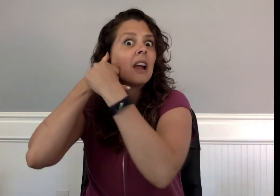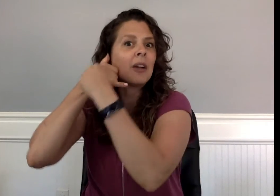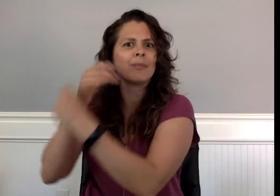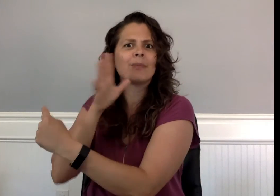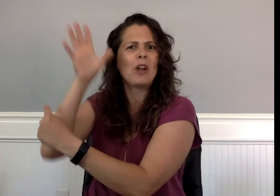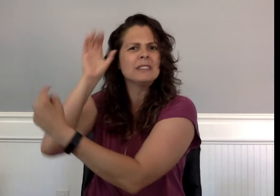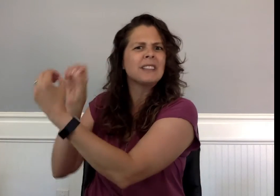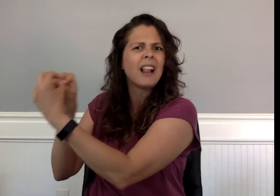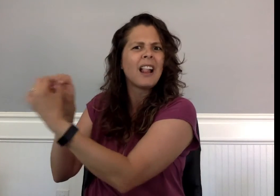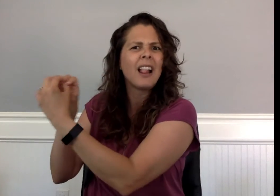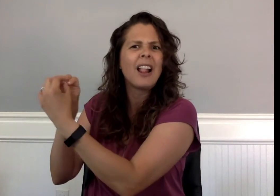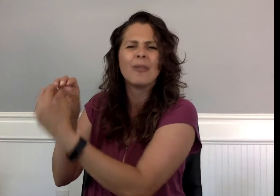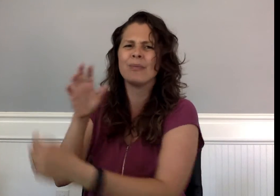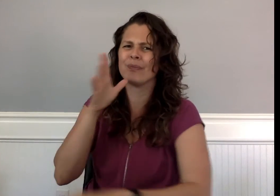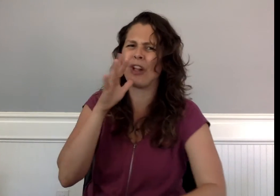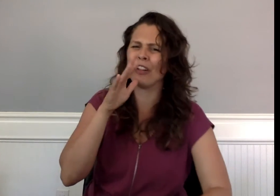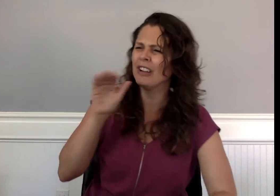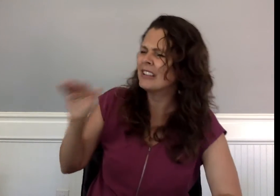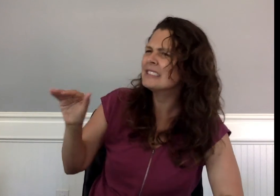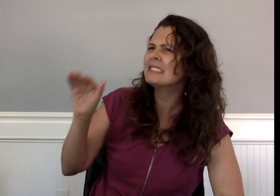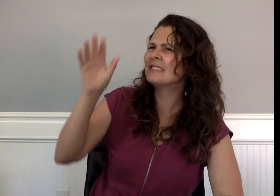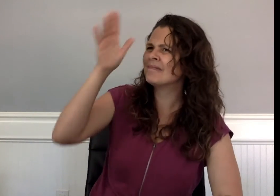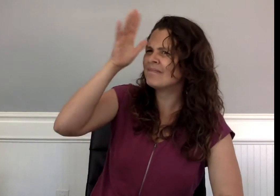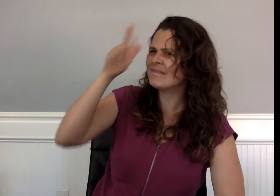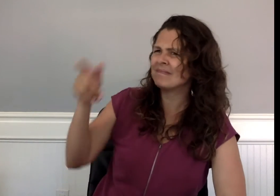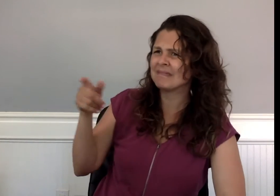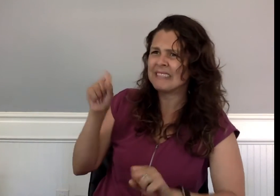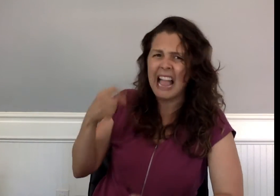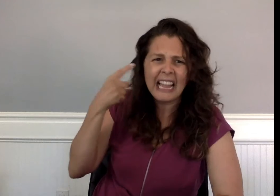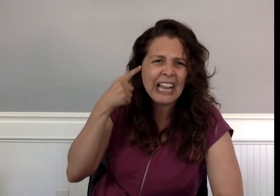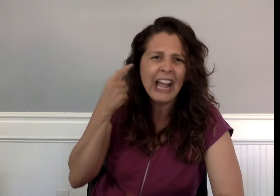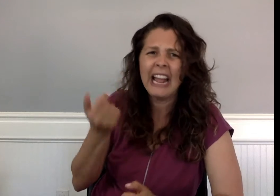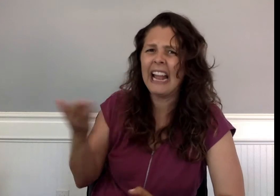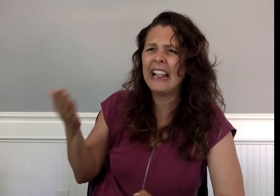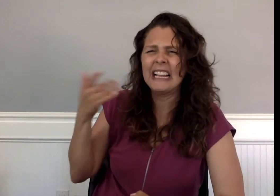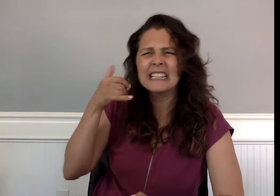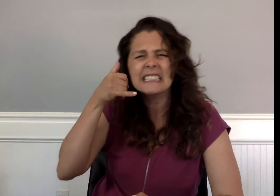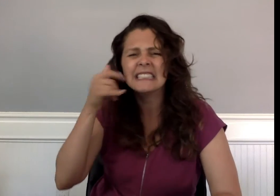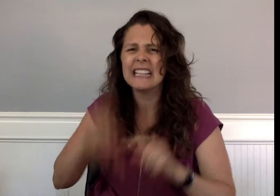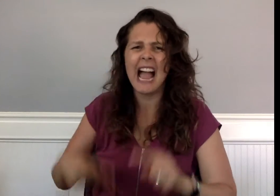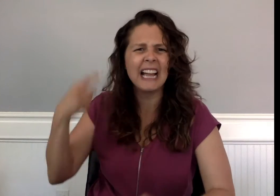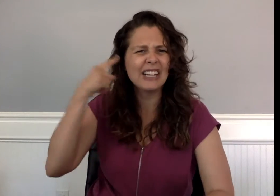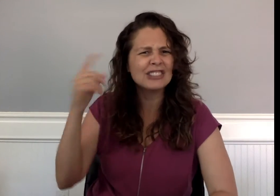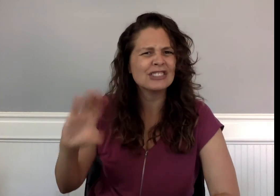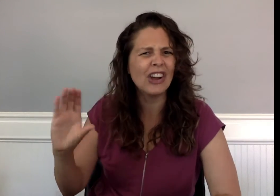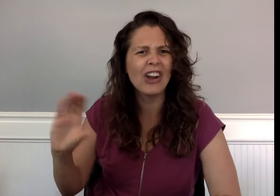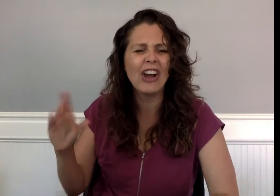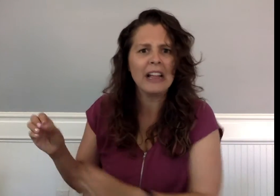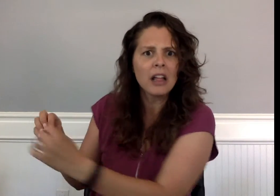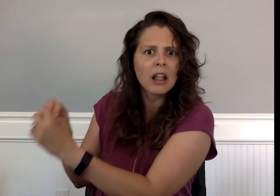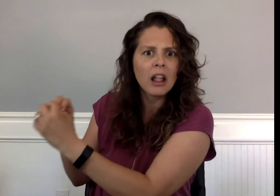“Can you hear anything, Alistair?” his mother asked his father.